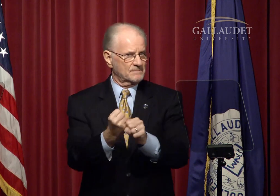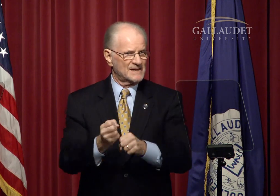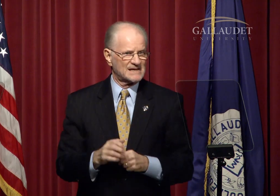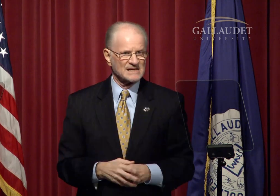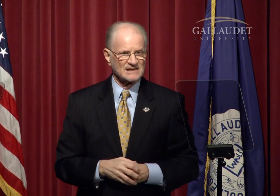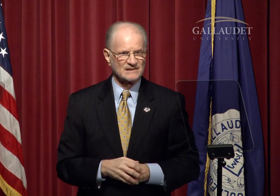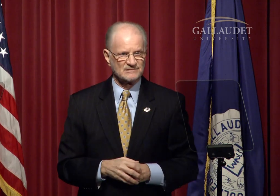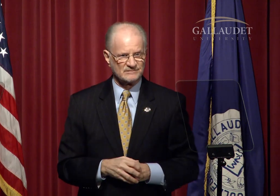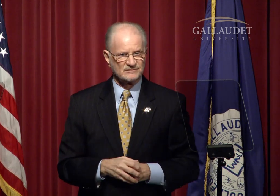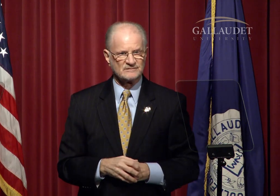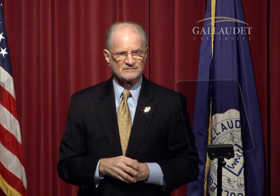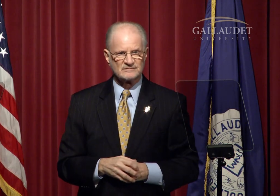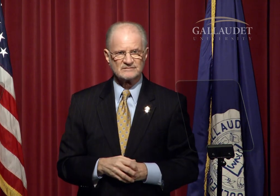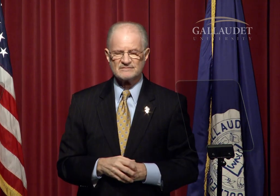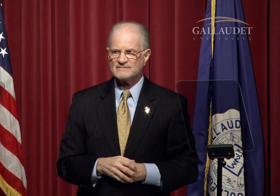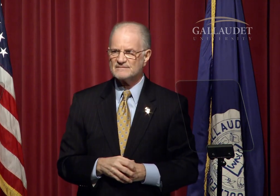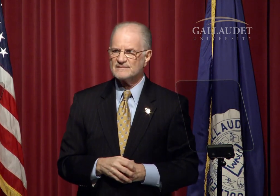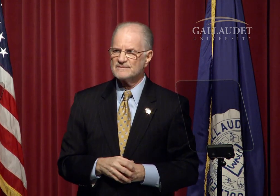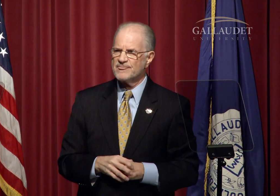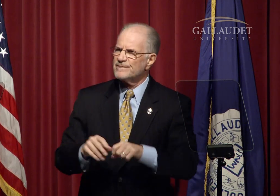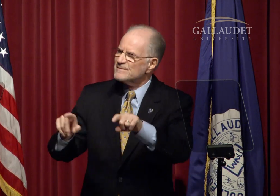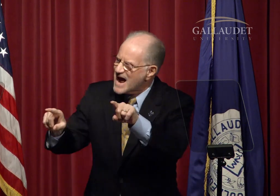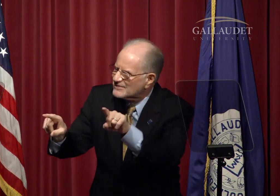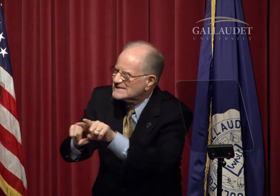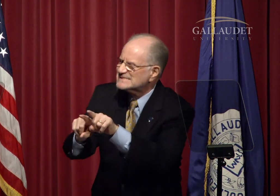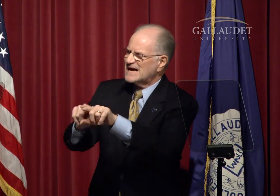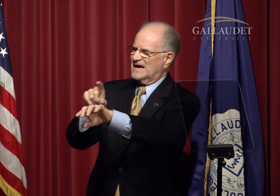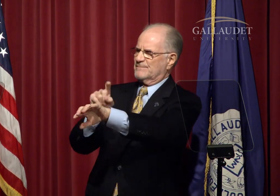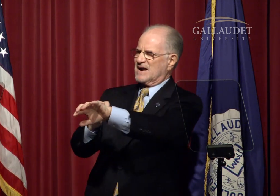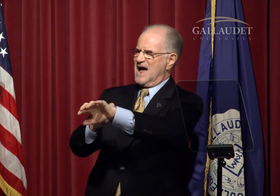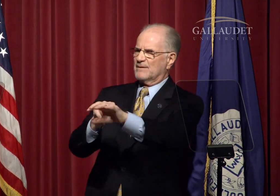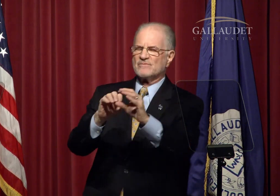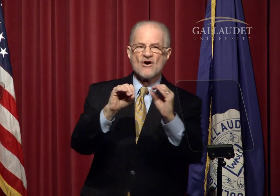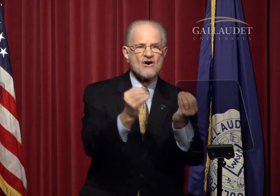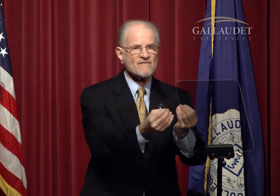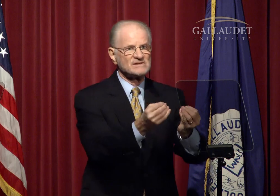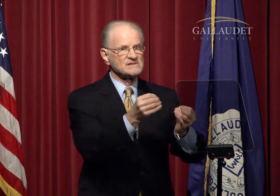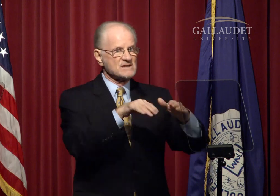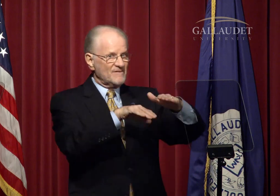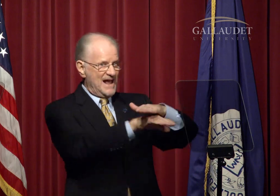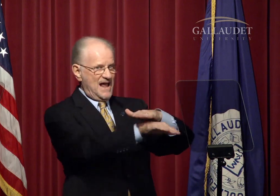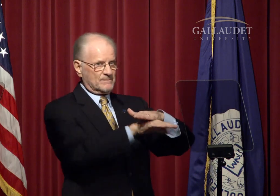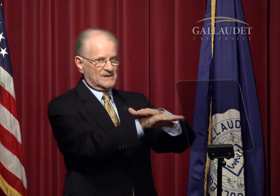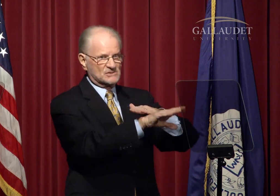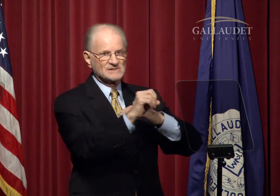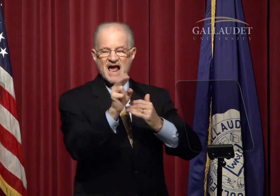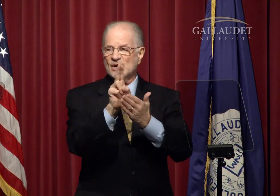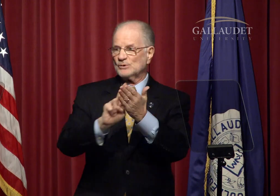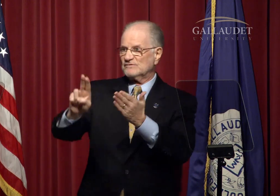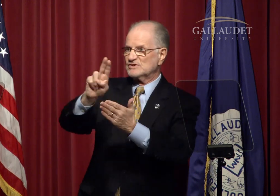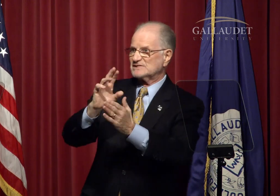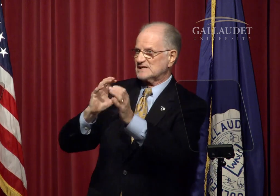in our strategic decision-making. At the same time - the Offices of Admissions